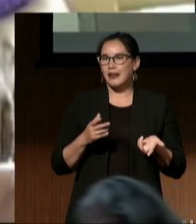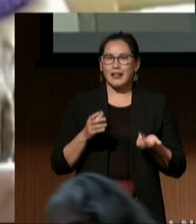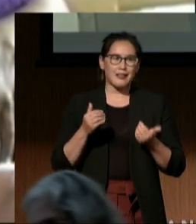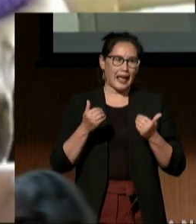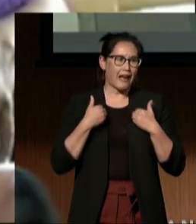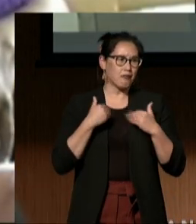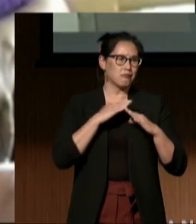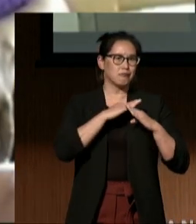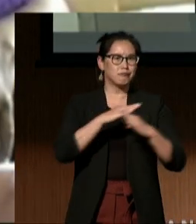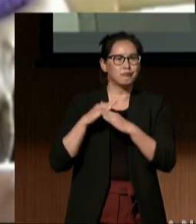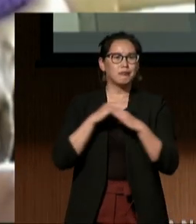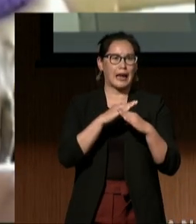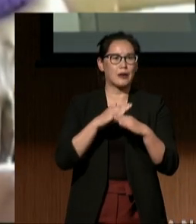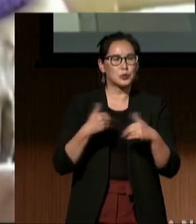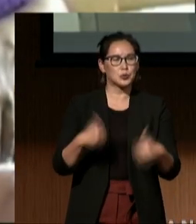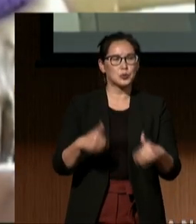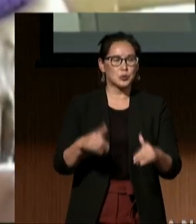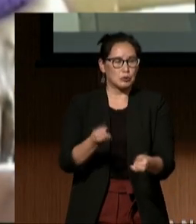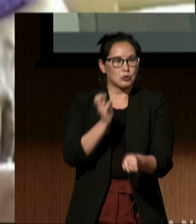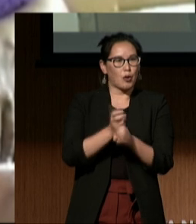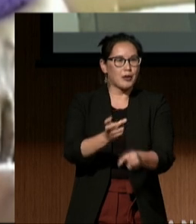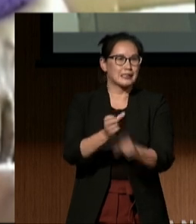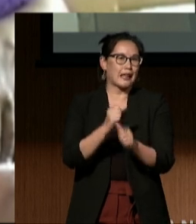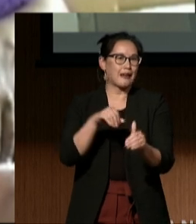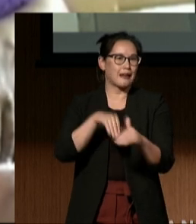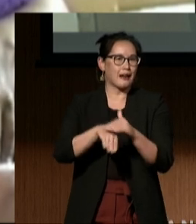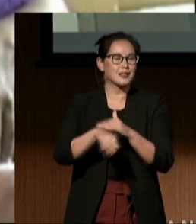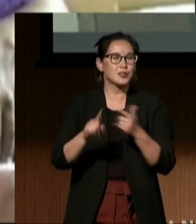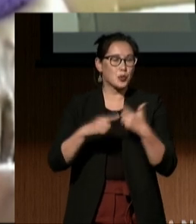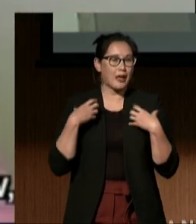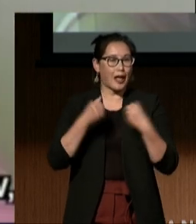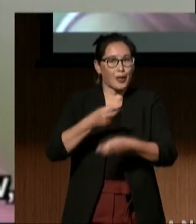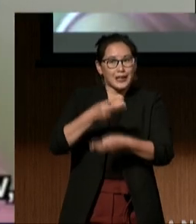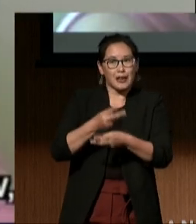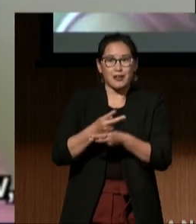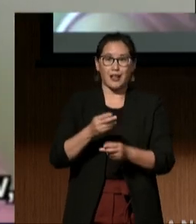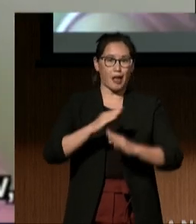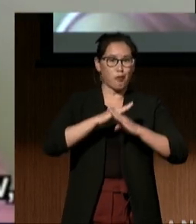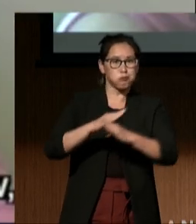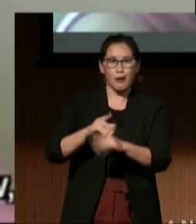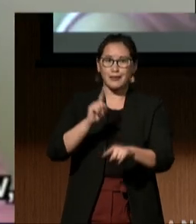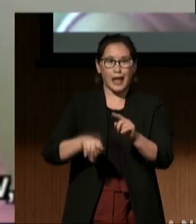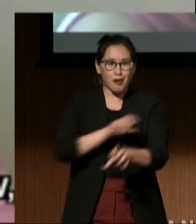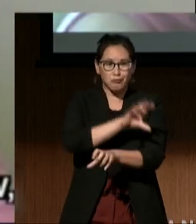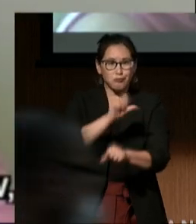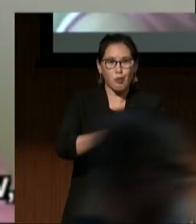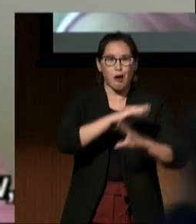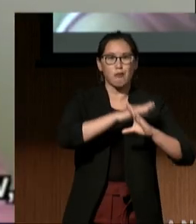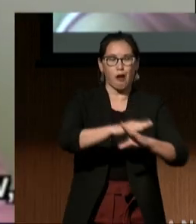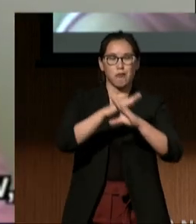There are barriers to getting healthcare, to getting on the table, there are barriers to making appointments. Finally, we are getting research on how much